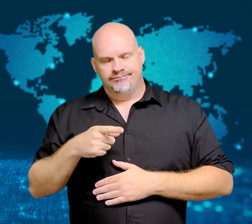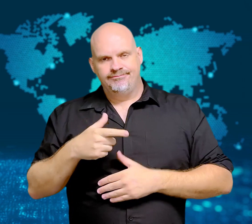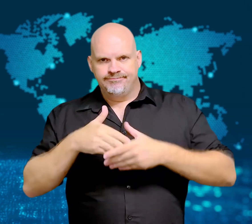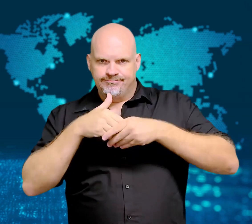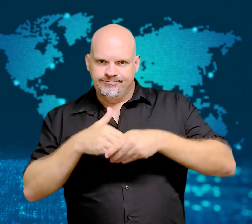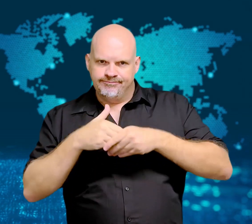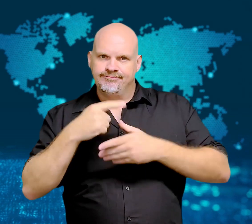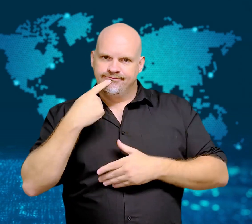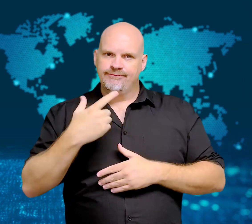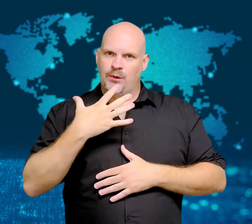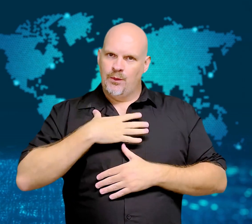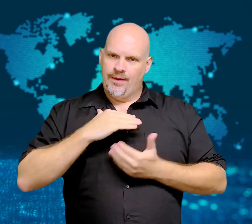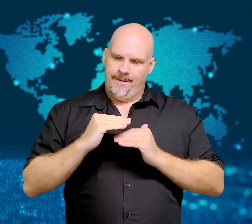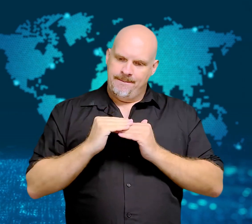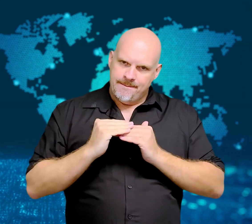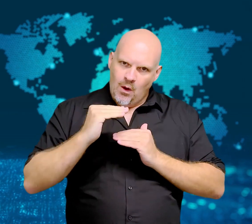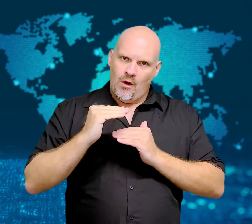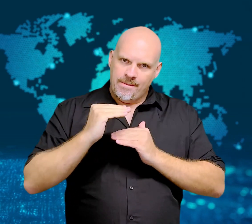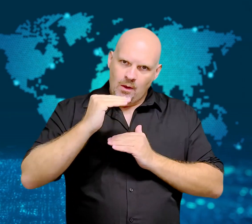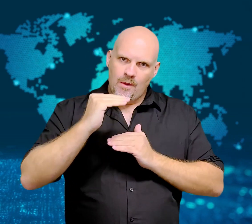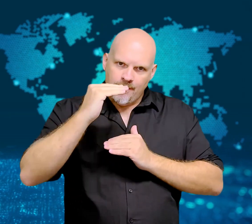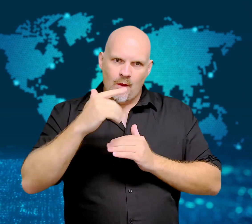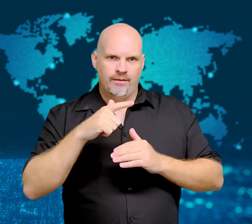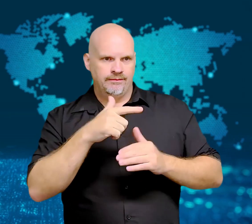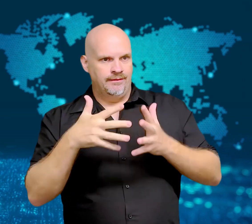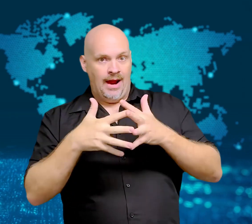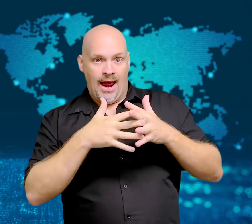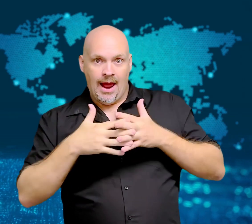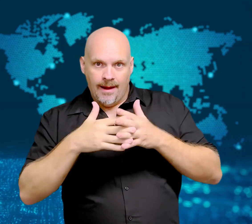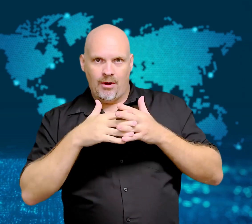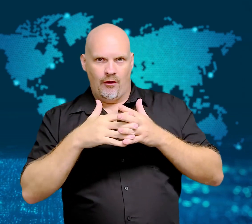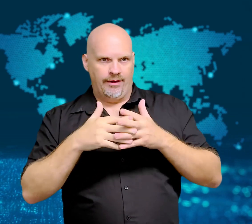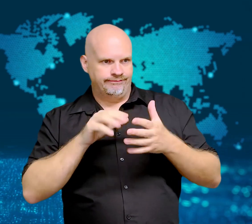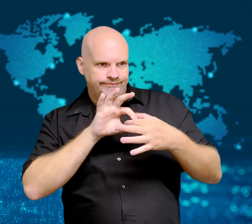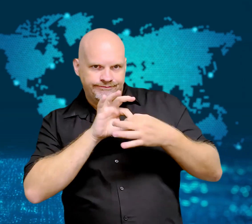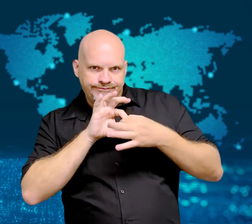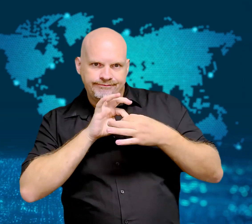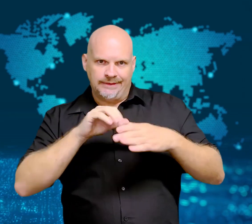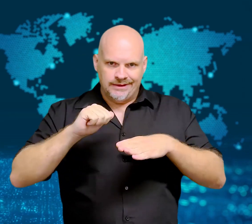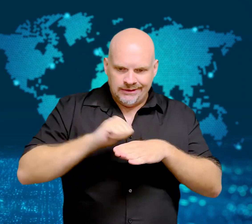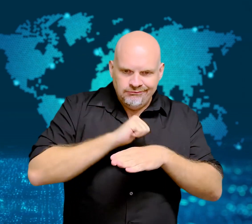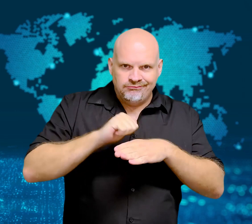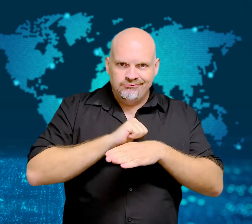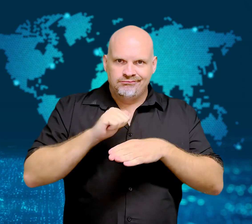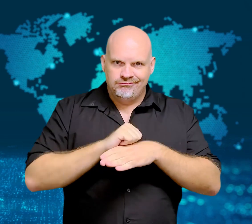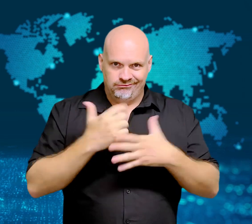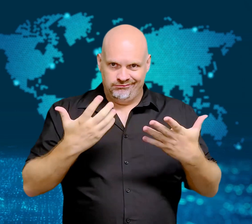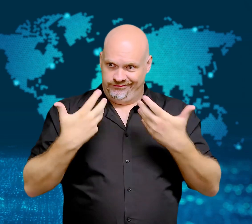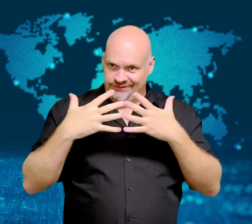South Korea's president agreed to increase joint exercises with the US